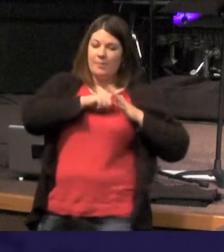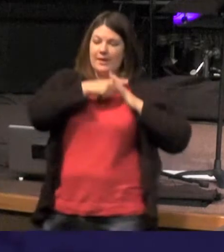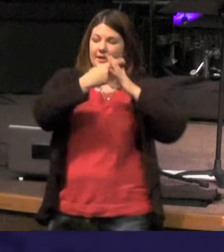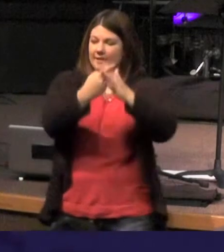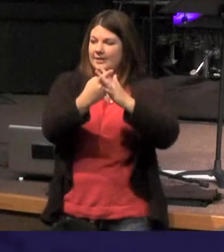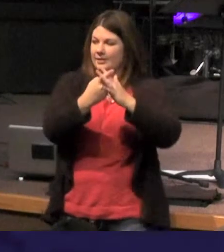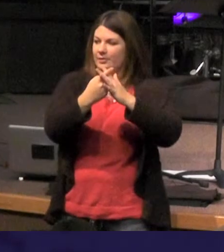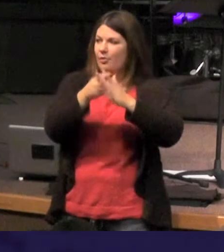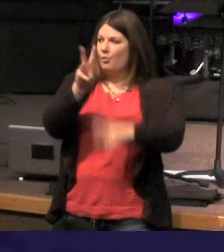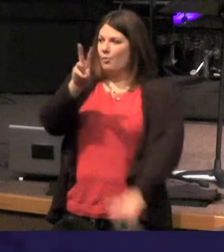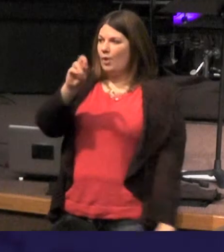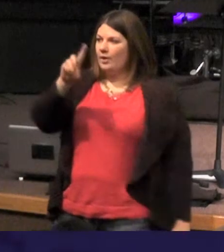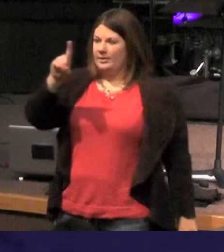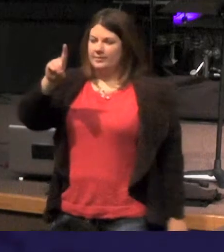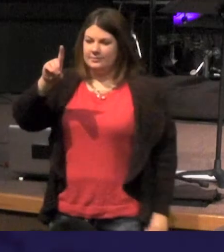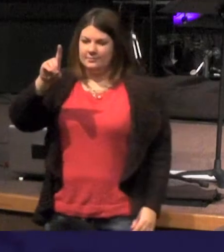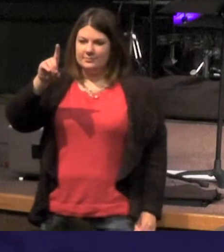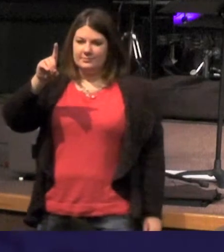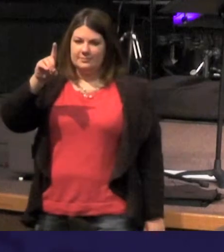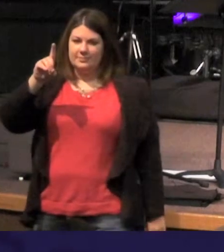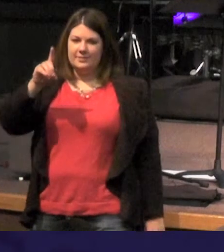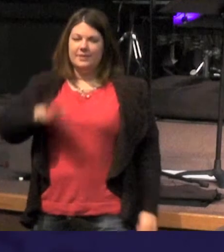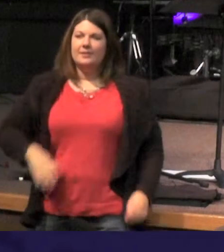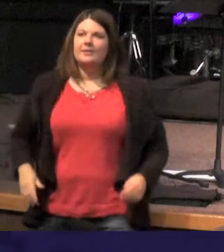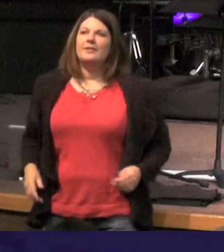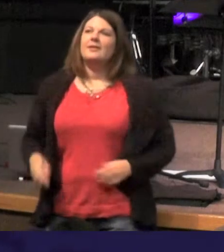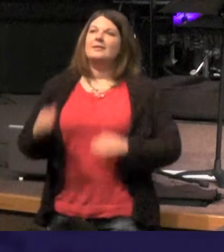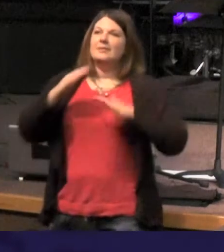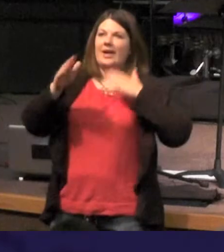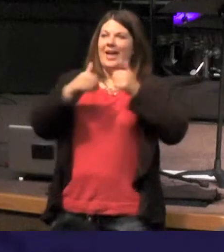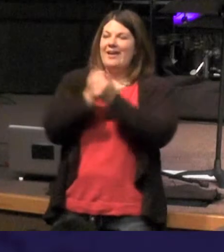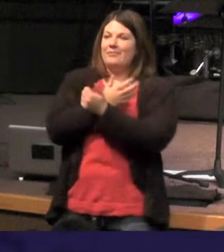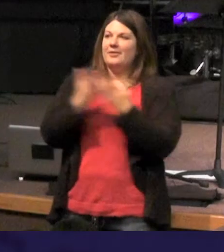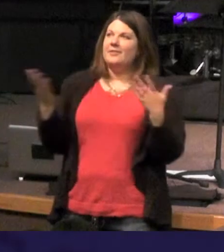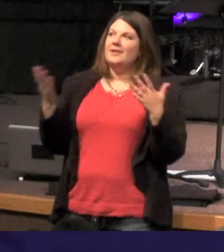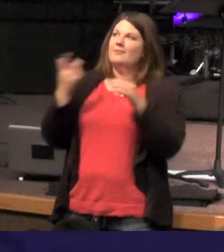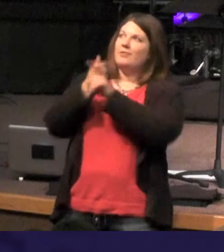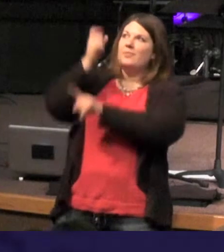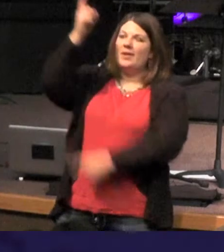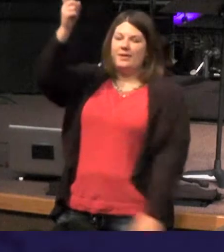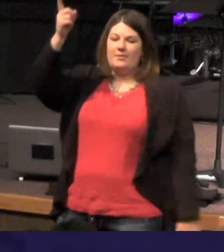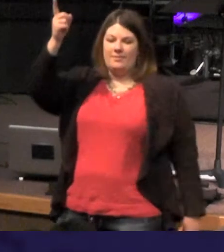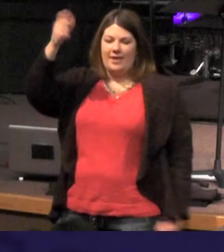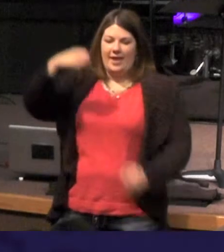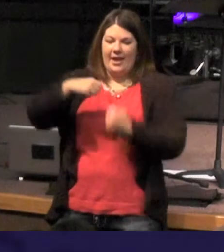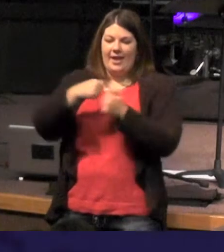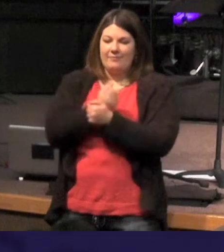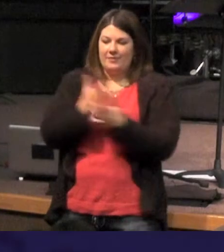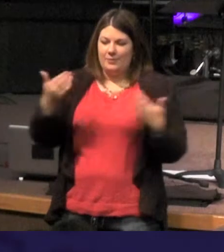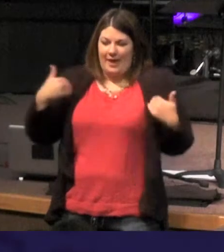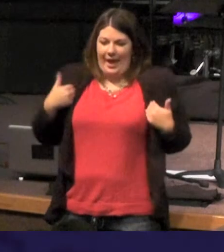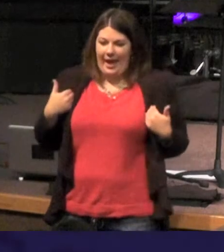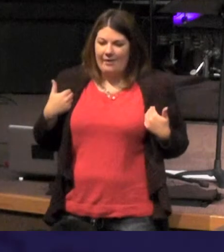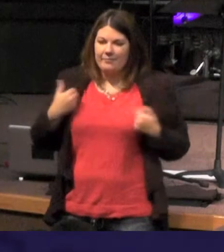the word I we can read as we go down through it that everything came to be in through him nothing was made it has been made without Jesus and so it talks about his